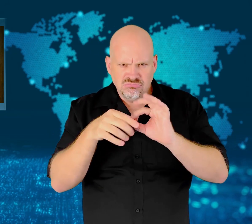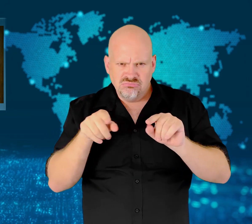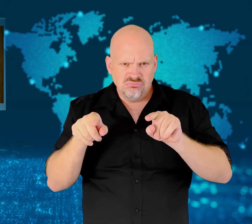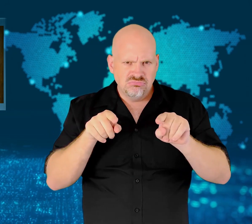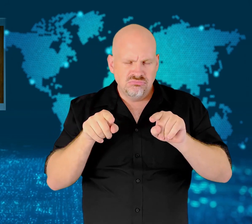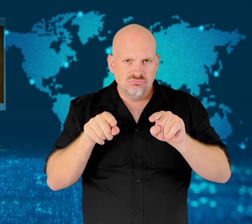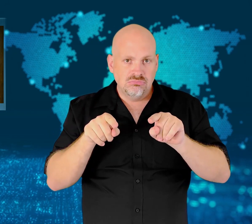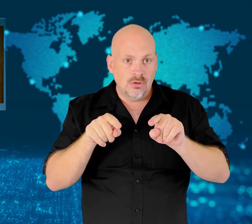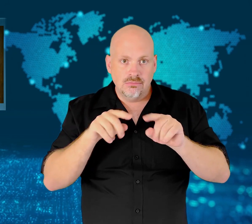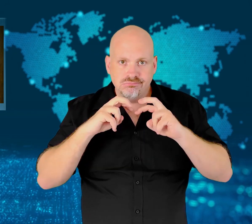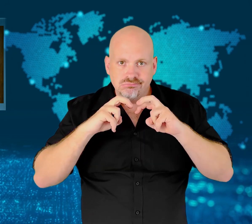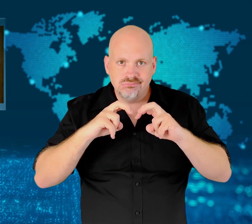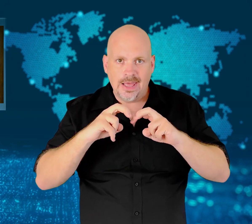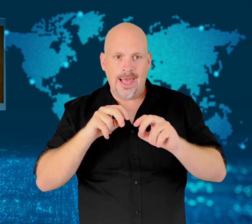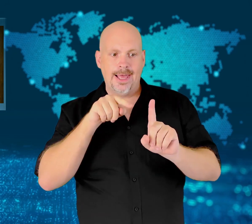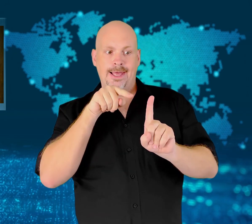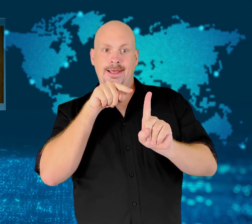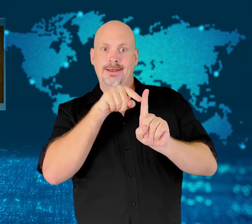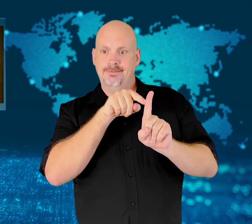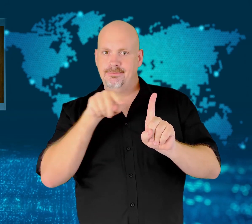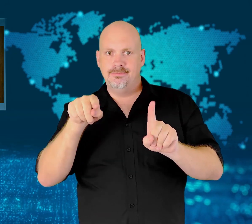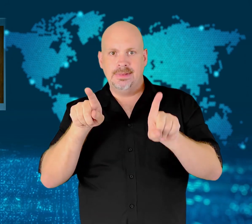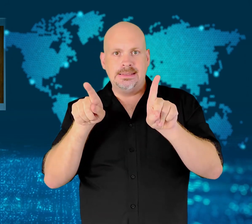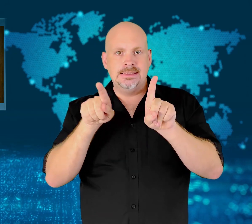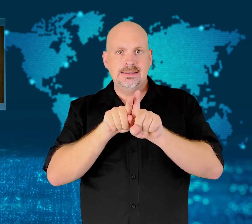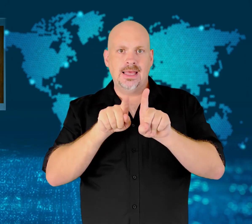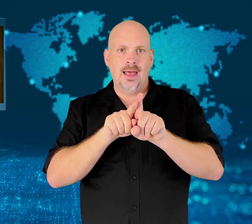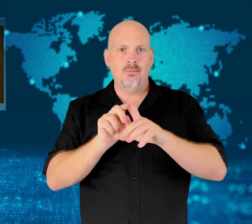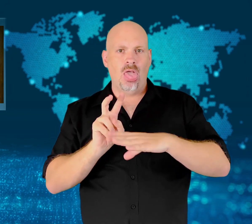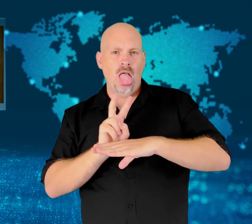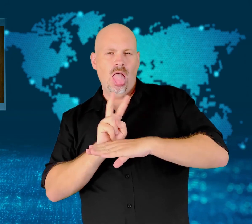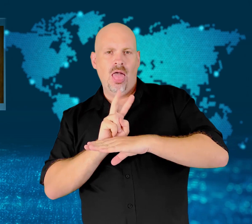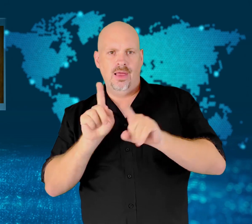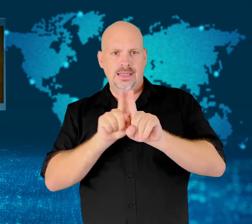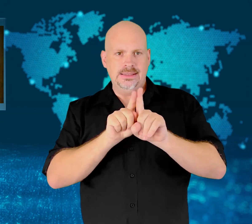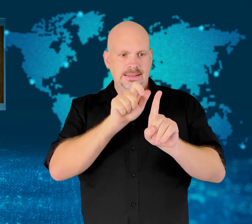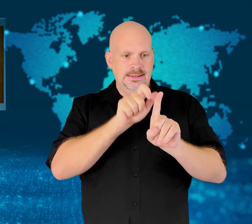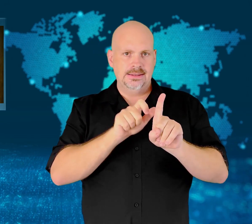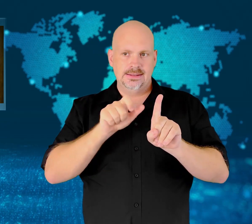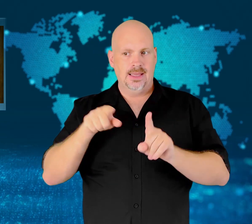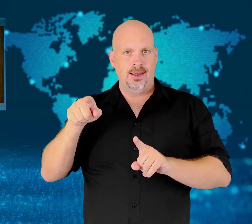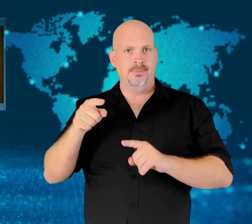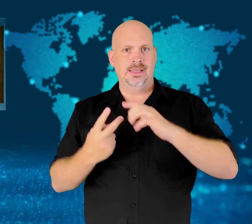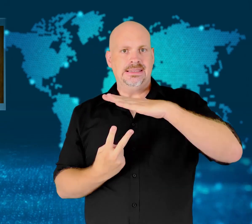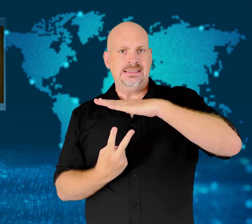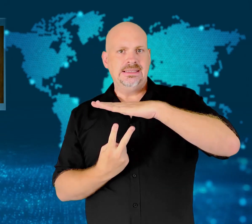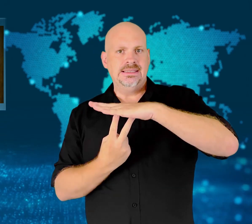his application as an asylum-seeker.